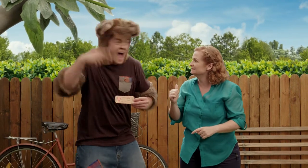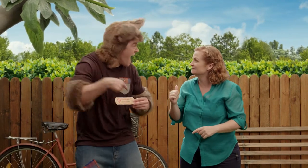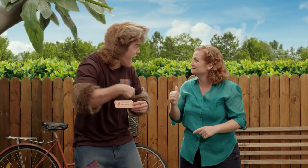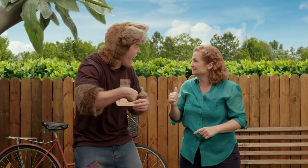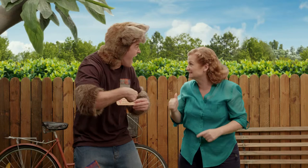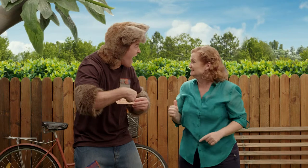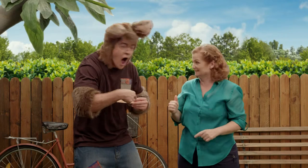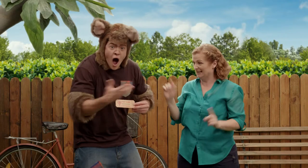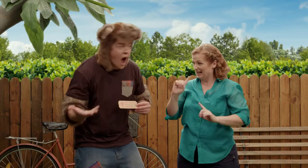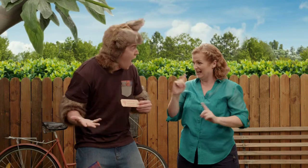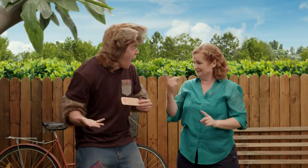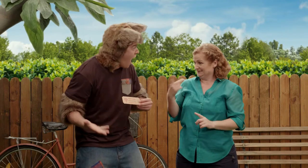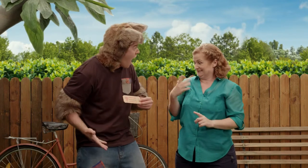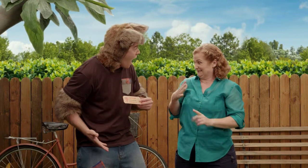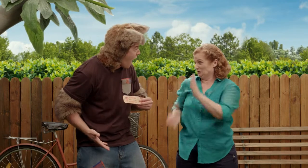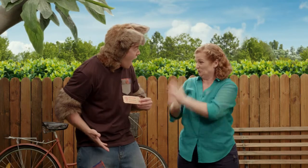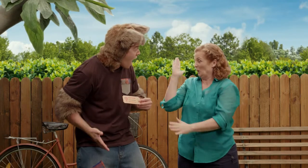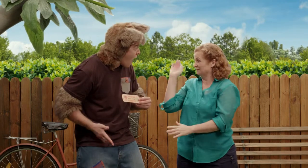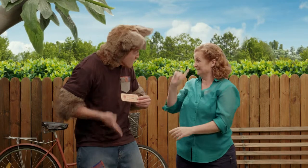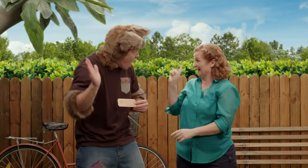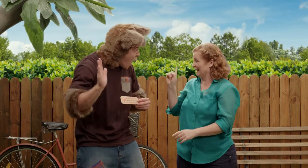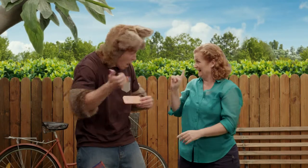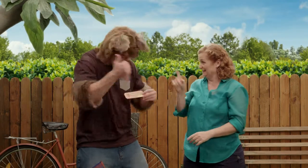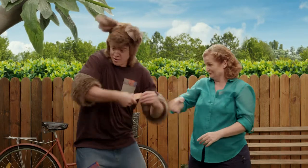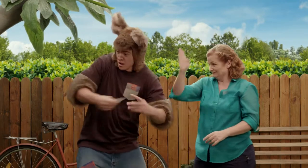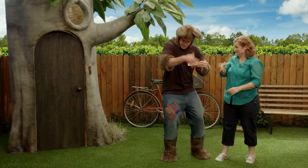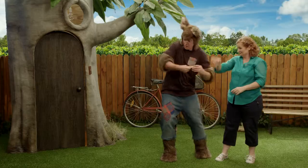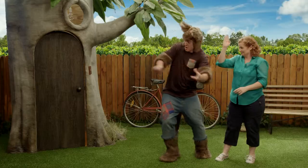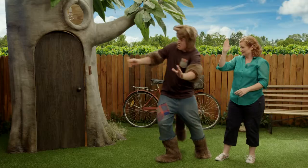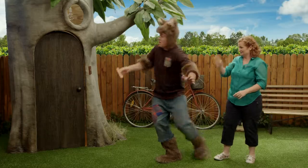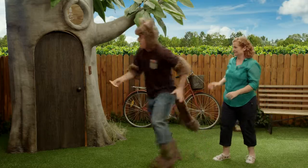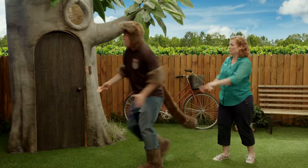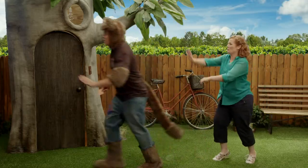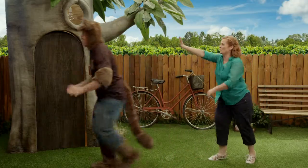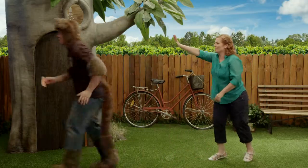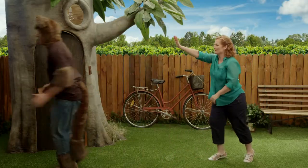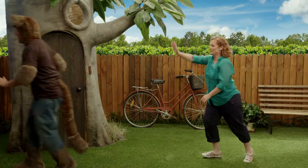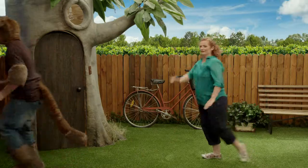That’s today! Yes, that’s right! We've got to go now. Let’s go! Oh, hang on!